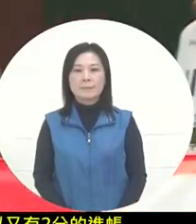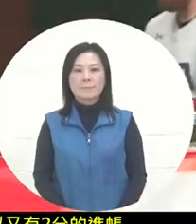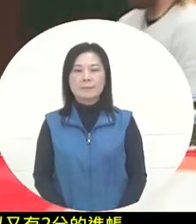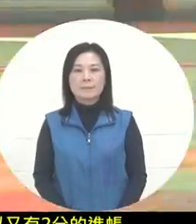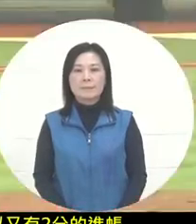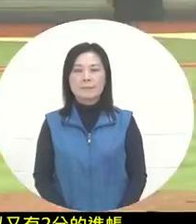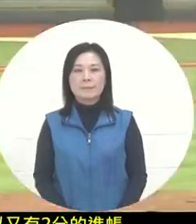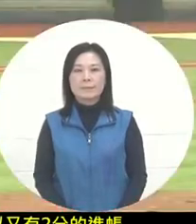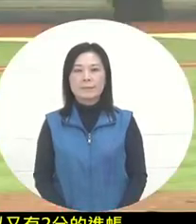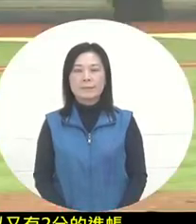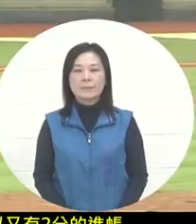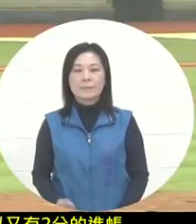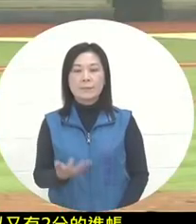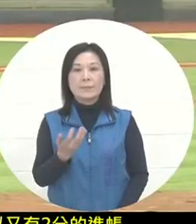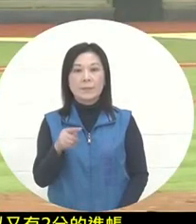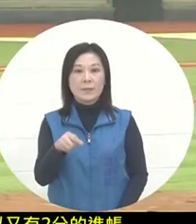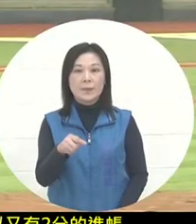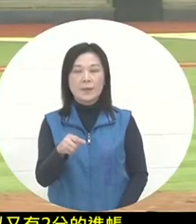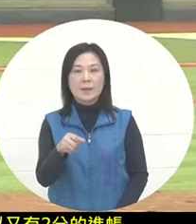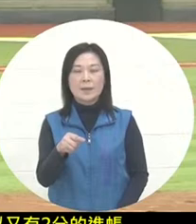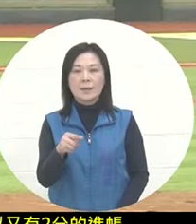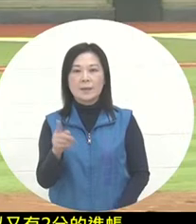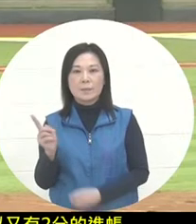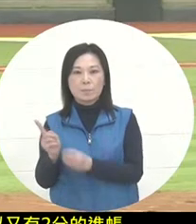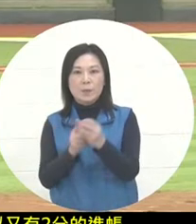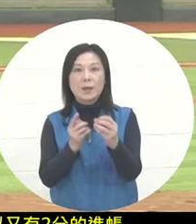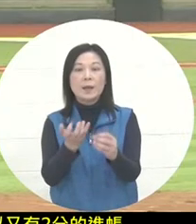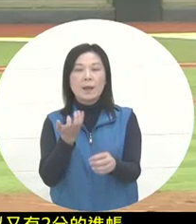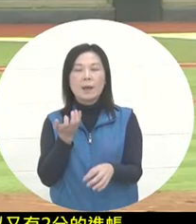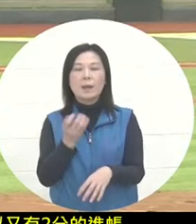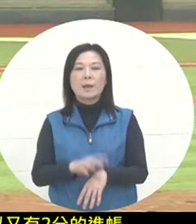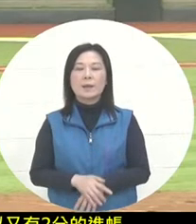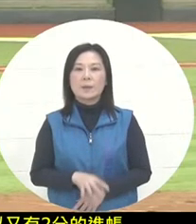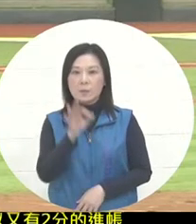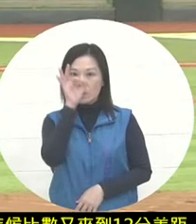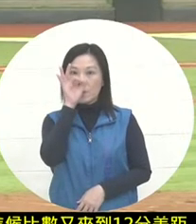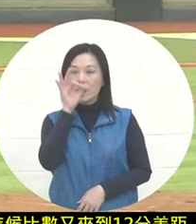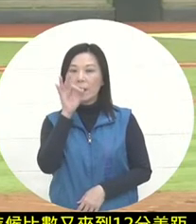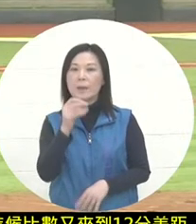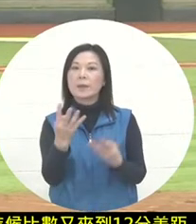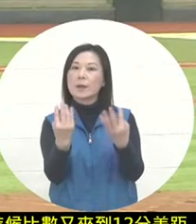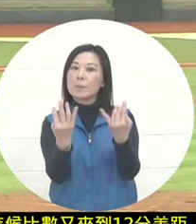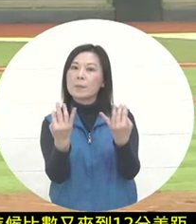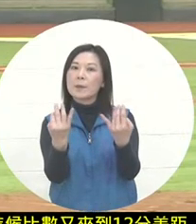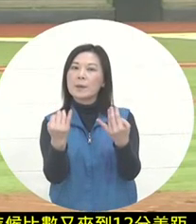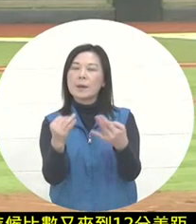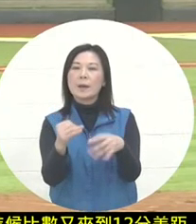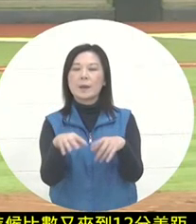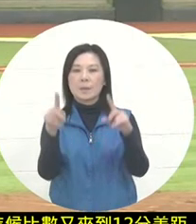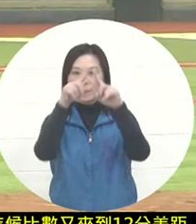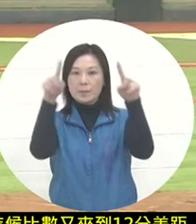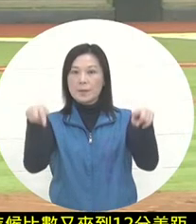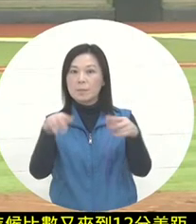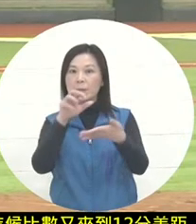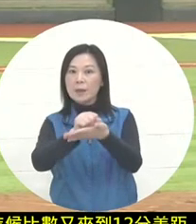Before the attack with the ball just now, I looked at the scoreboard. Oh, this ball. On the follow-up scoreboard,